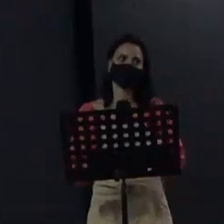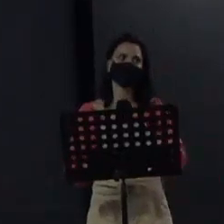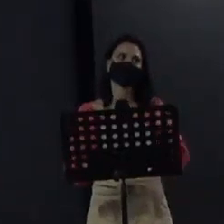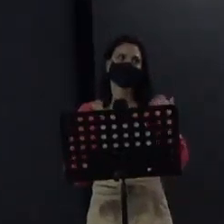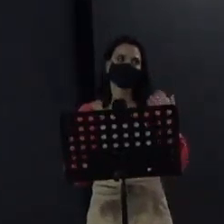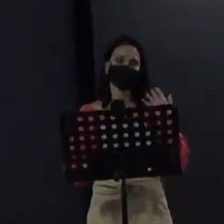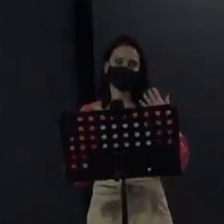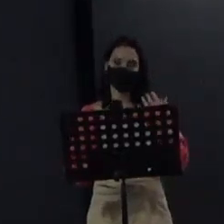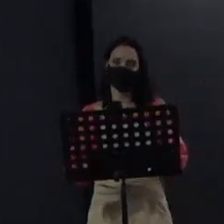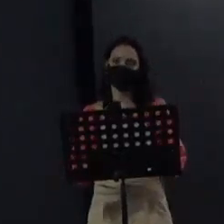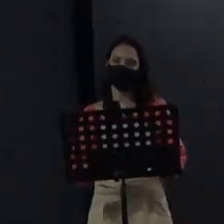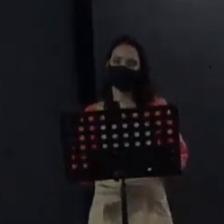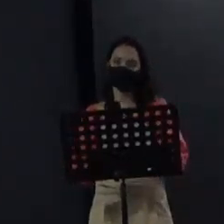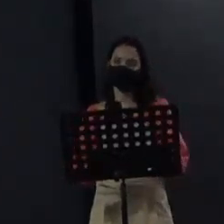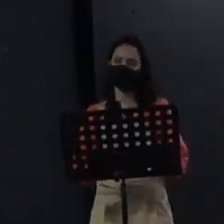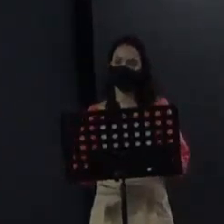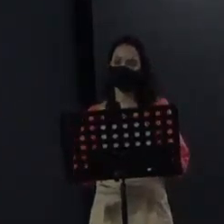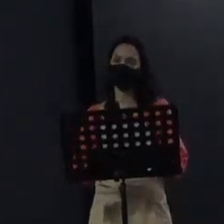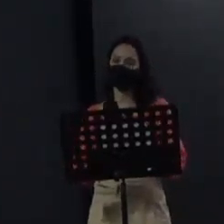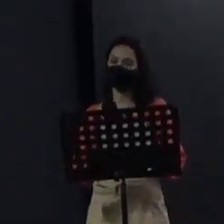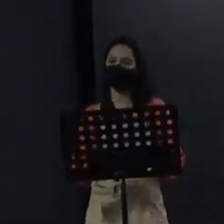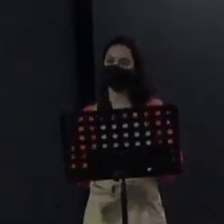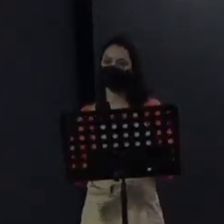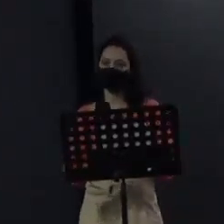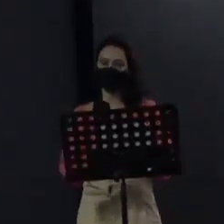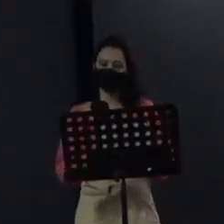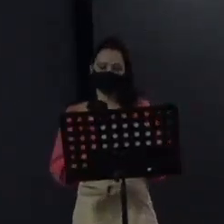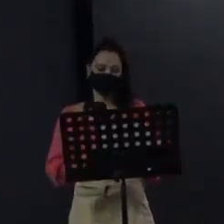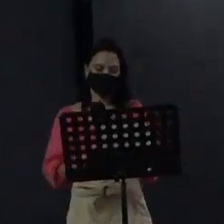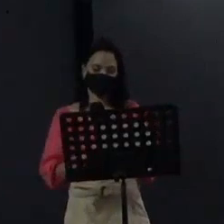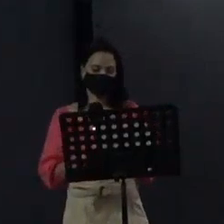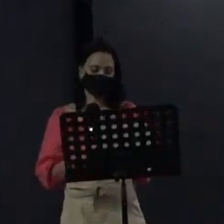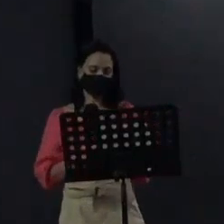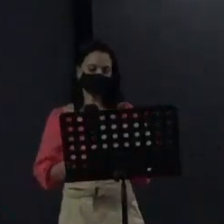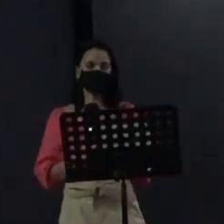know that women from the six cantons who also want to know more about